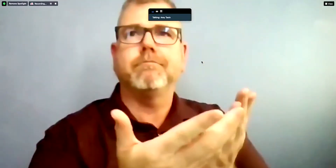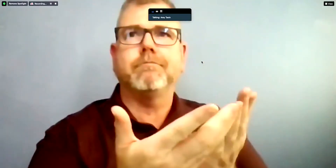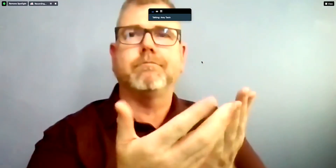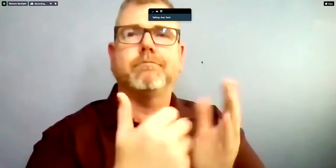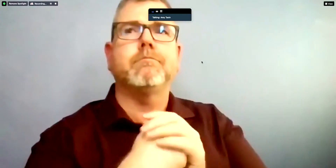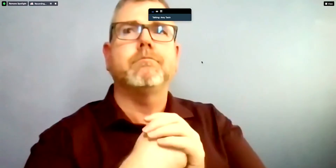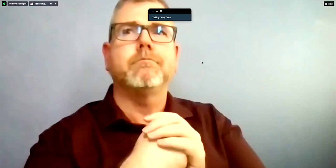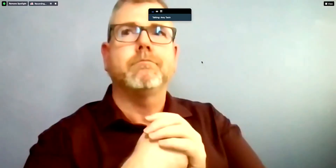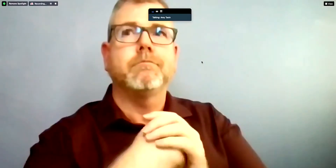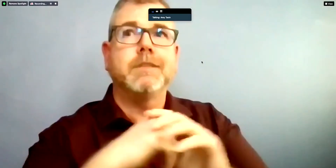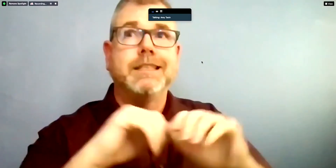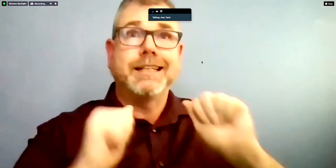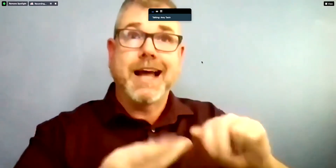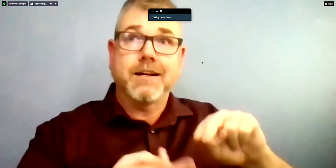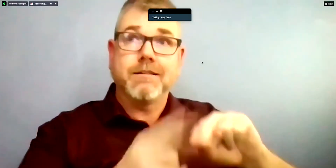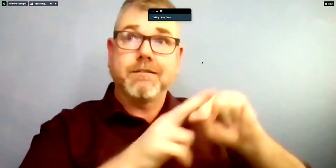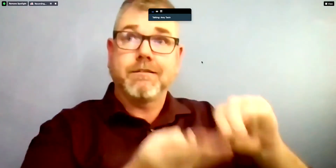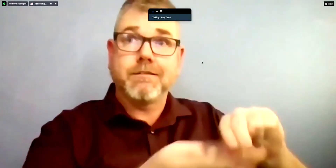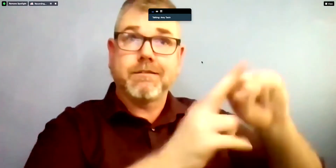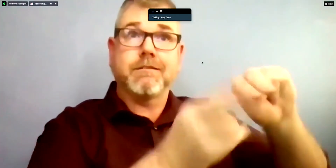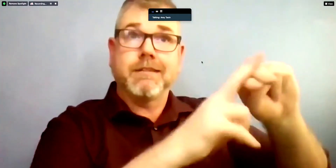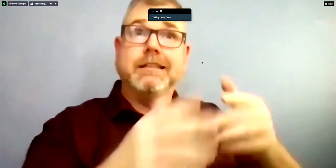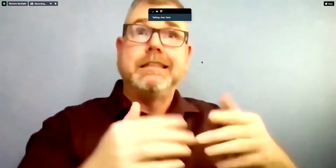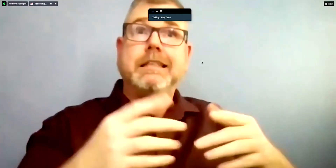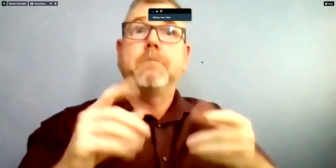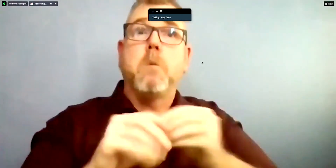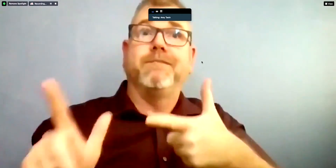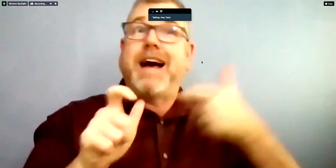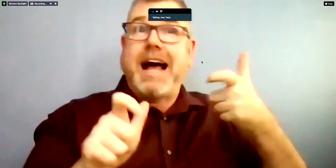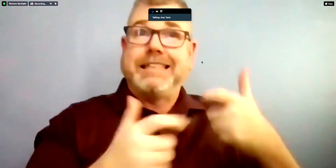and the fact that you need to be able to go back and provide second doses